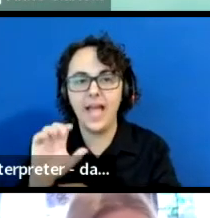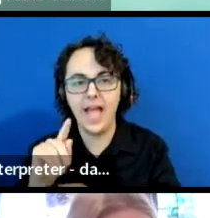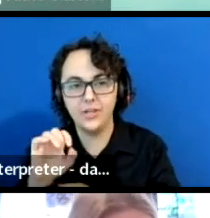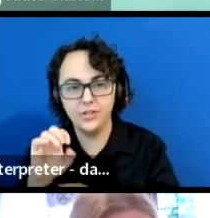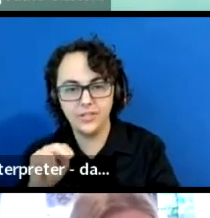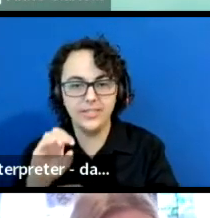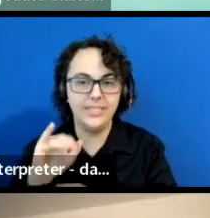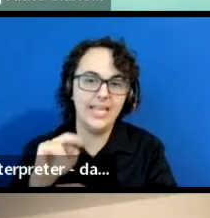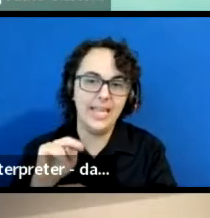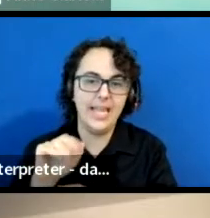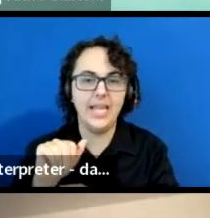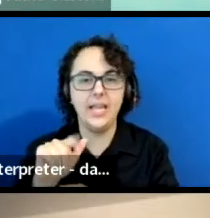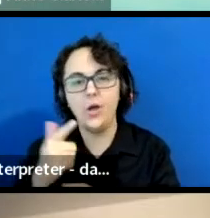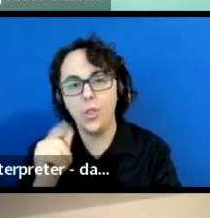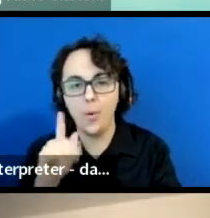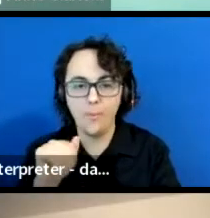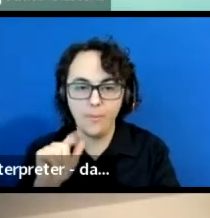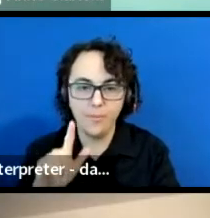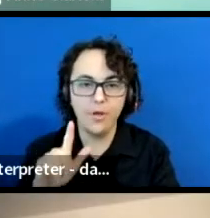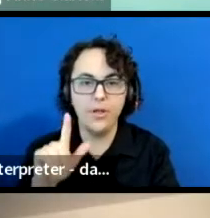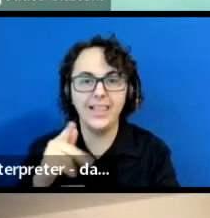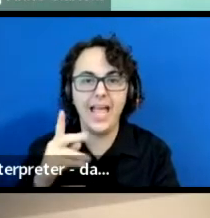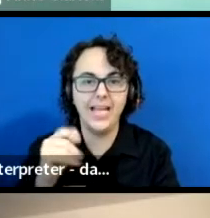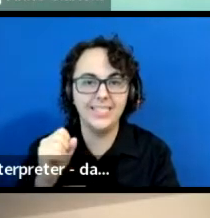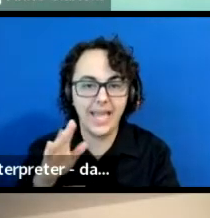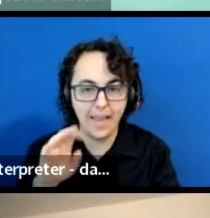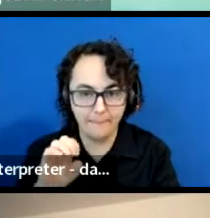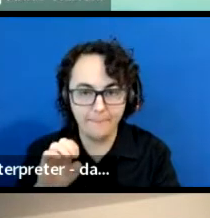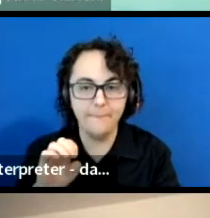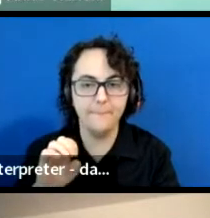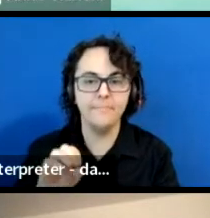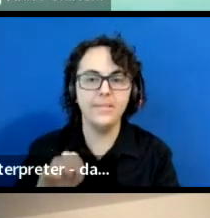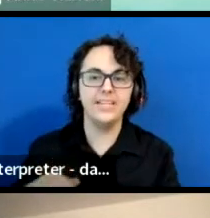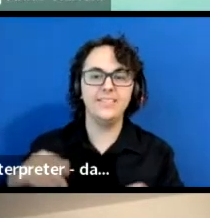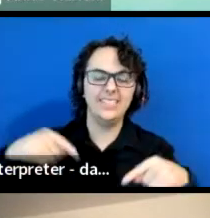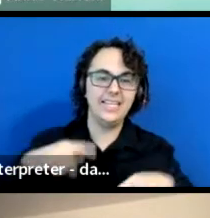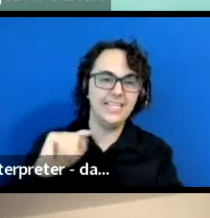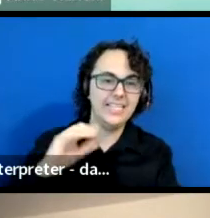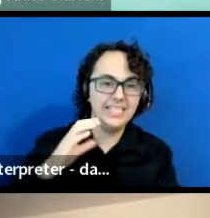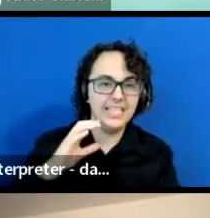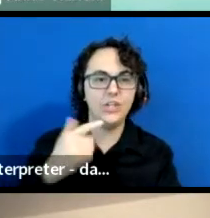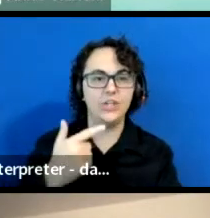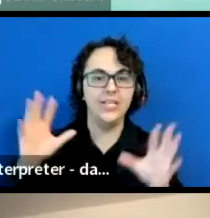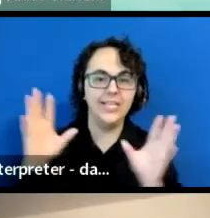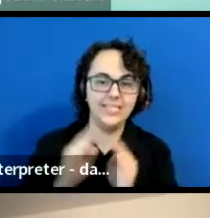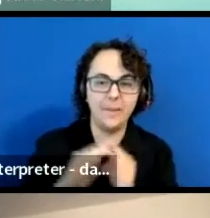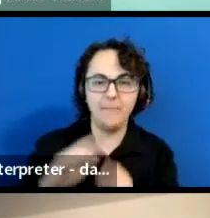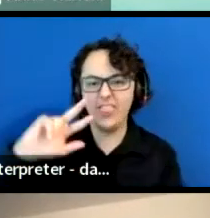a TCG virtual summit and the third event and our fall winter convening season.